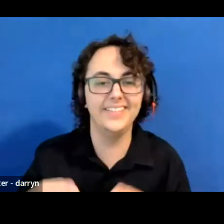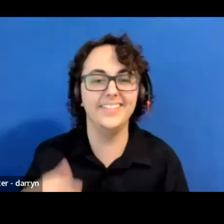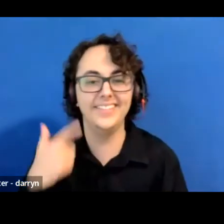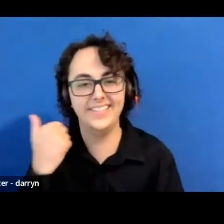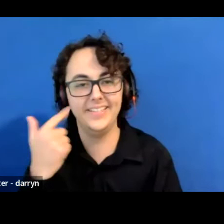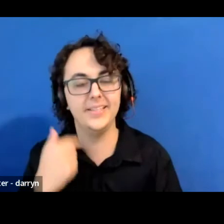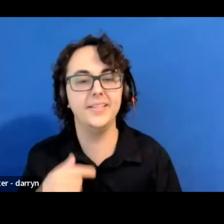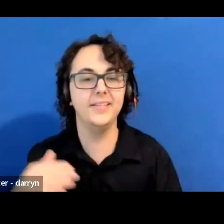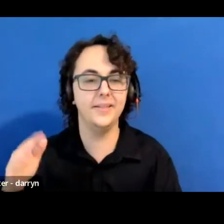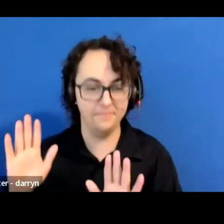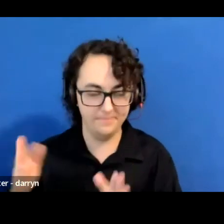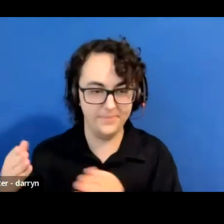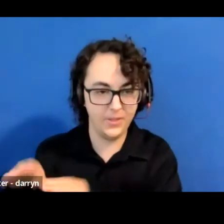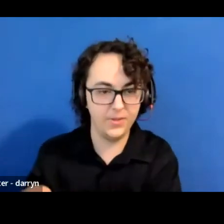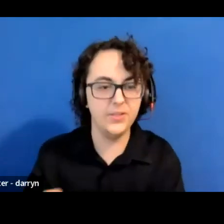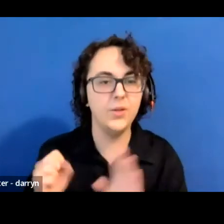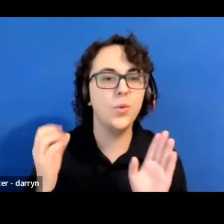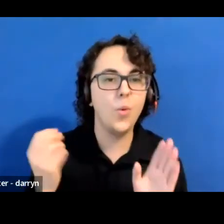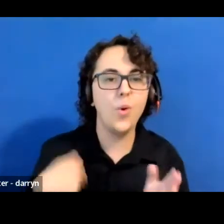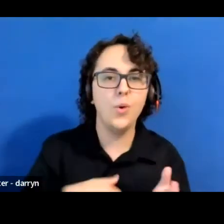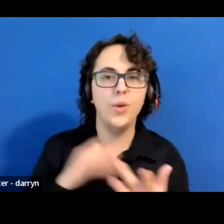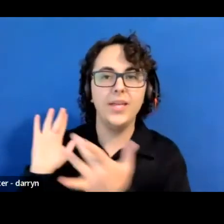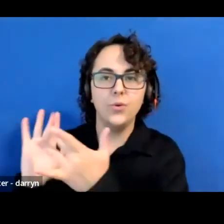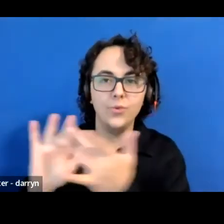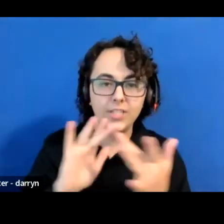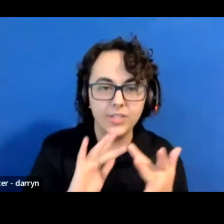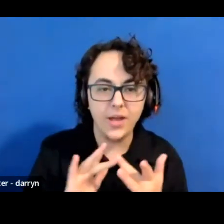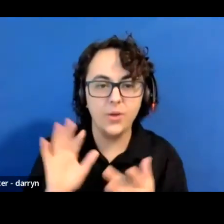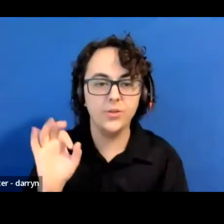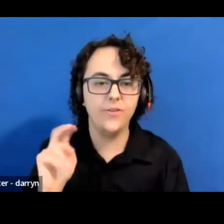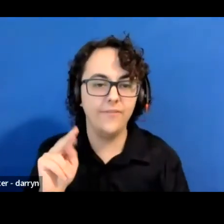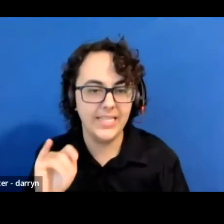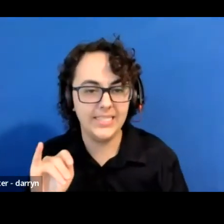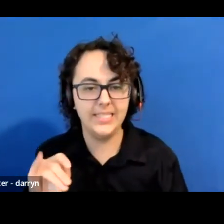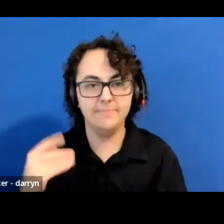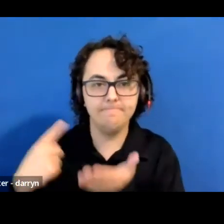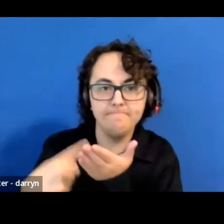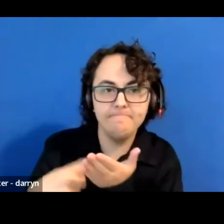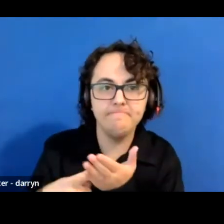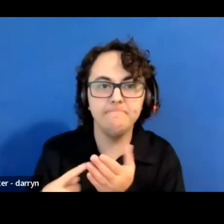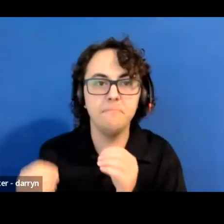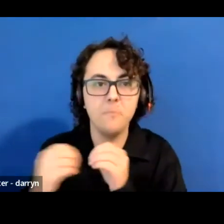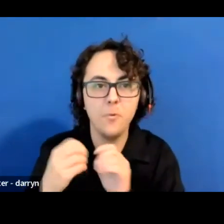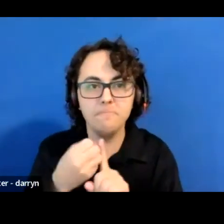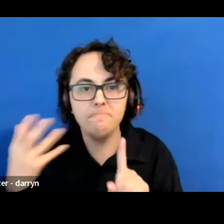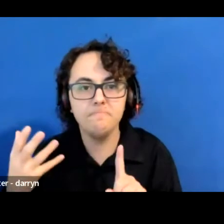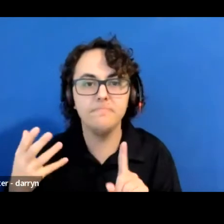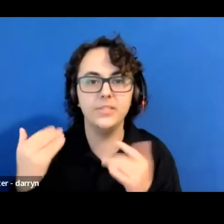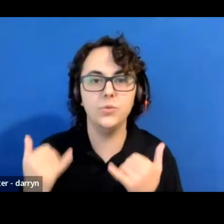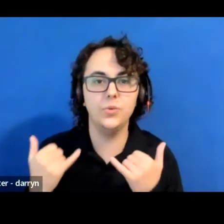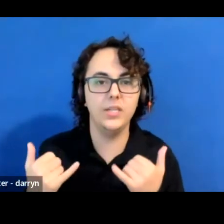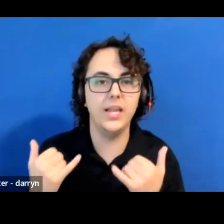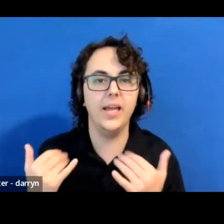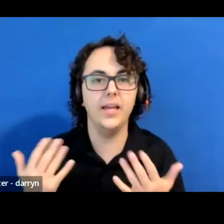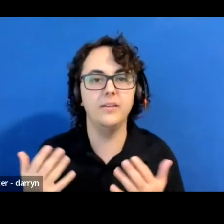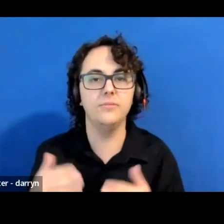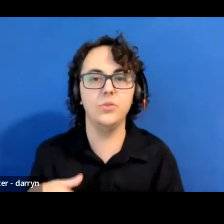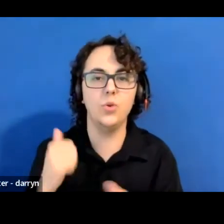So we reached out to Fehinti, to speak with us today to really to help frame our time at this summit